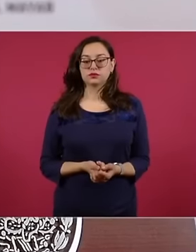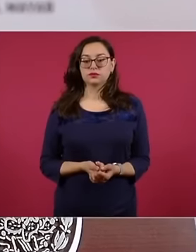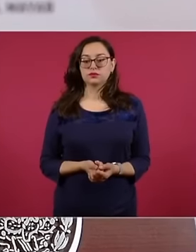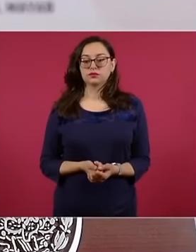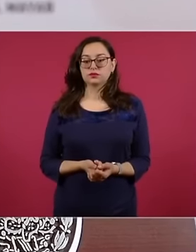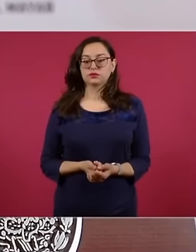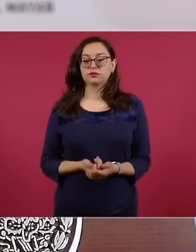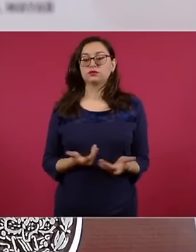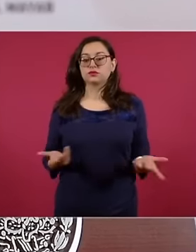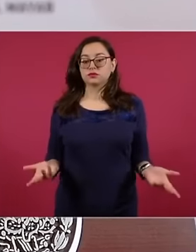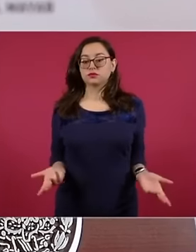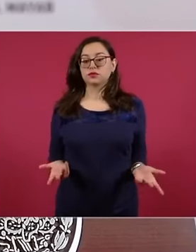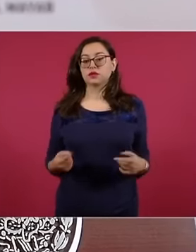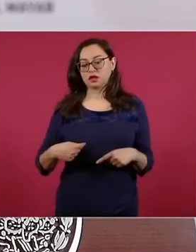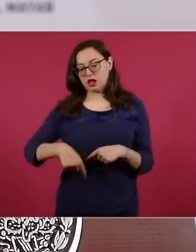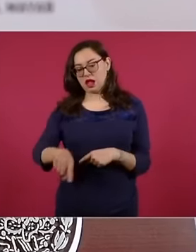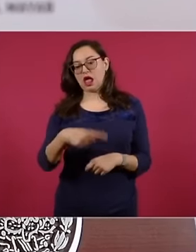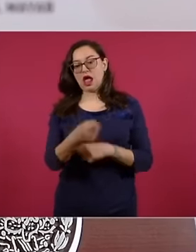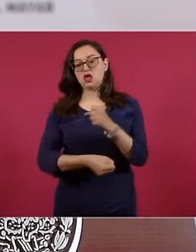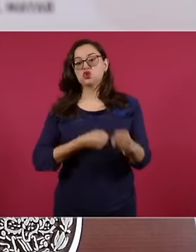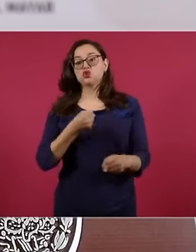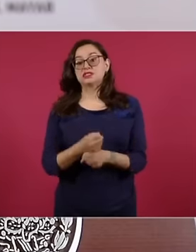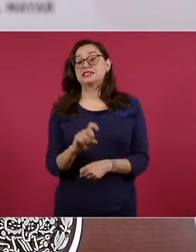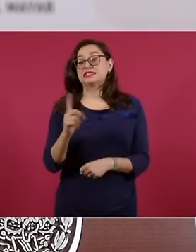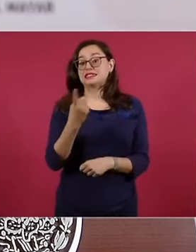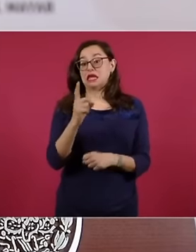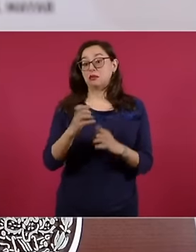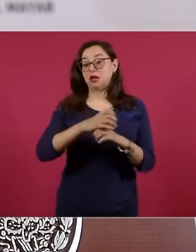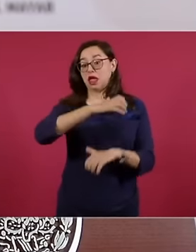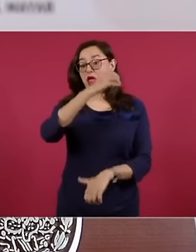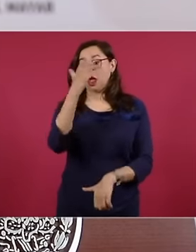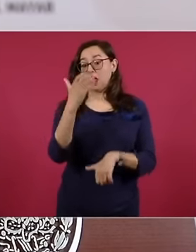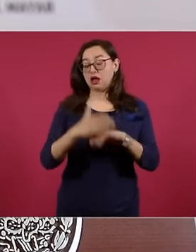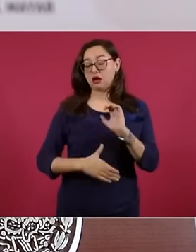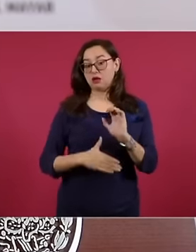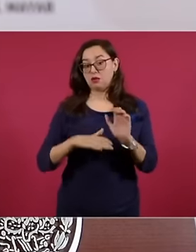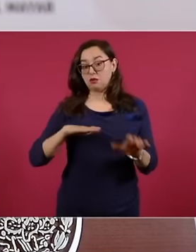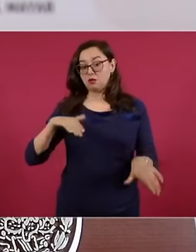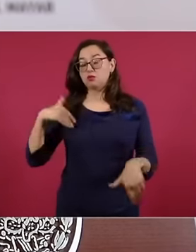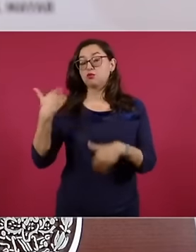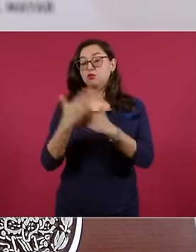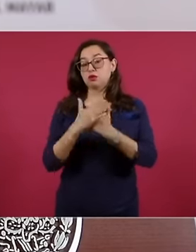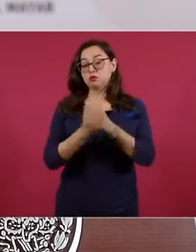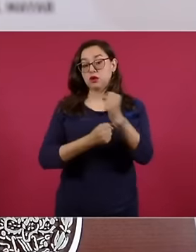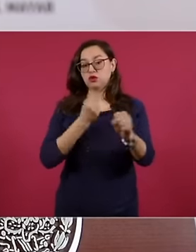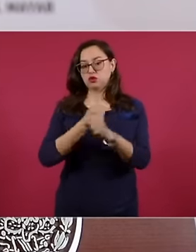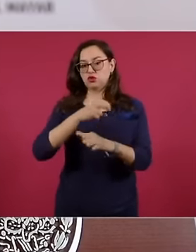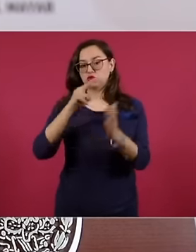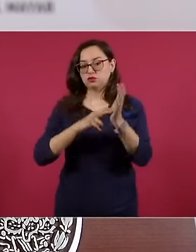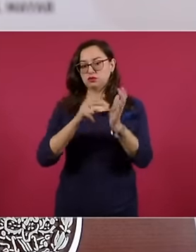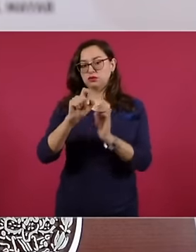the work on December 24 and equip it to 100% in June 2025. We present some